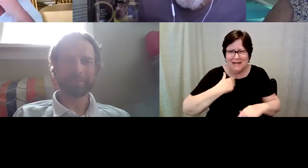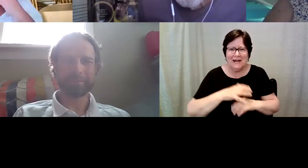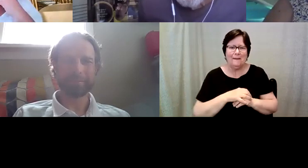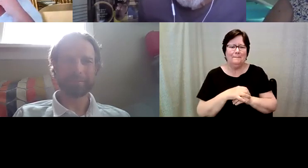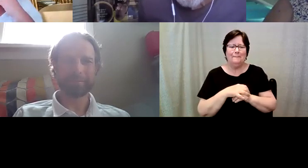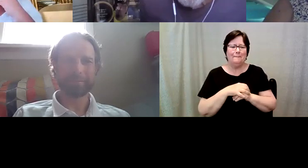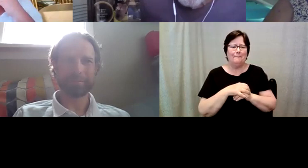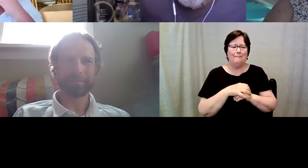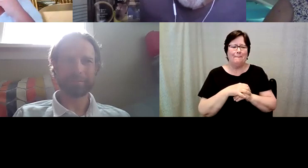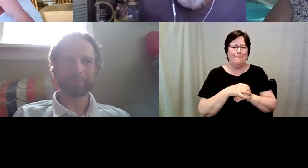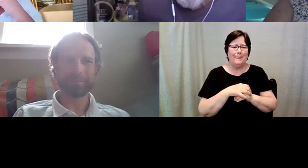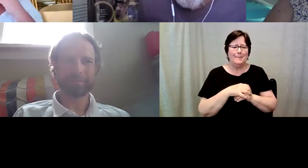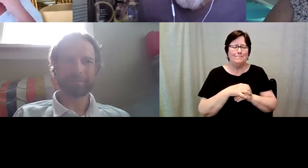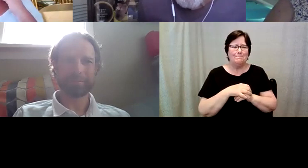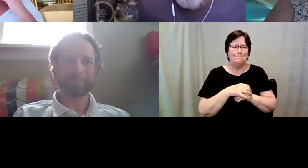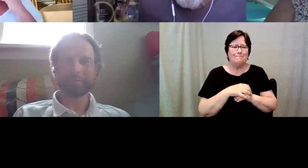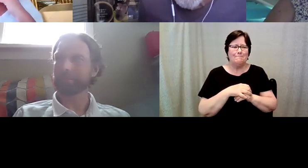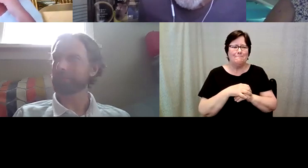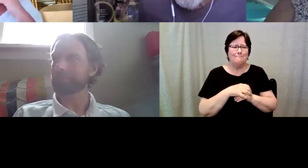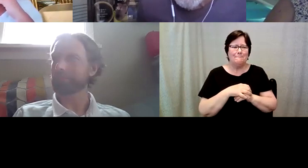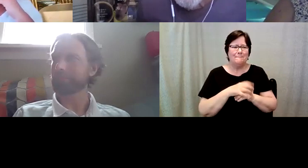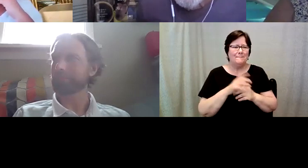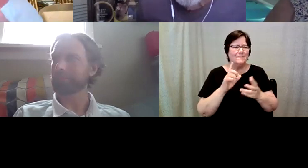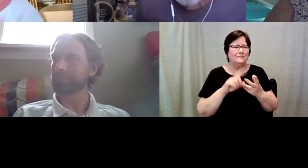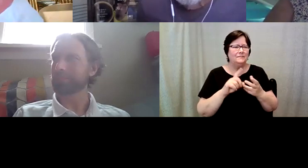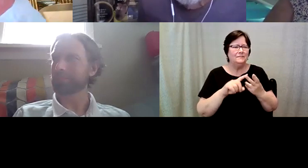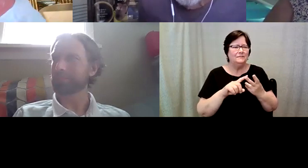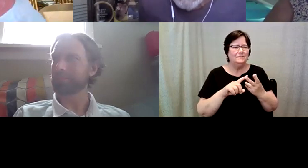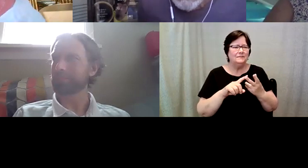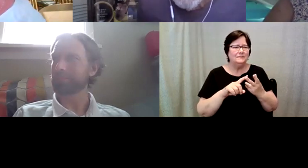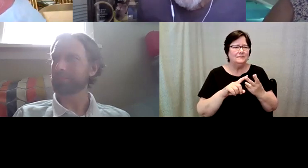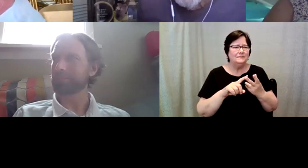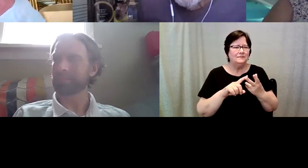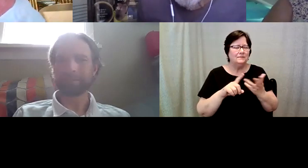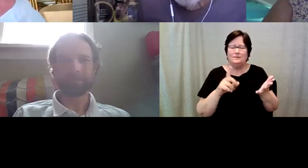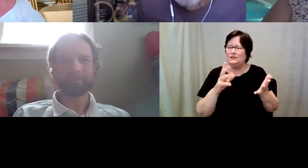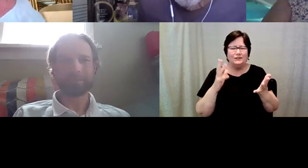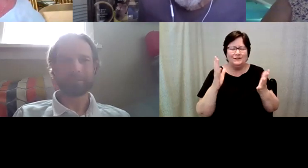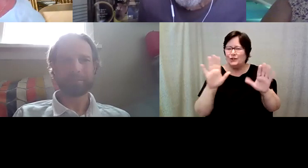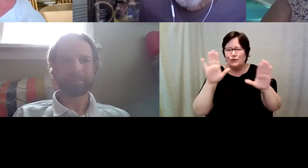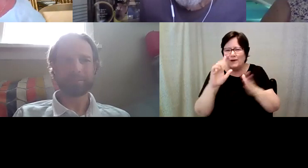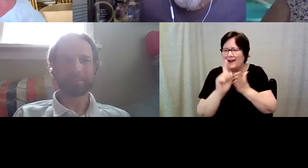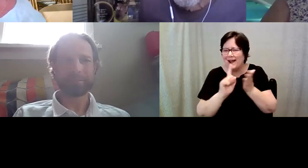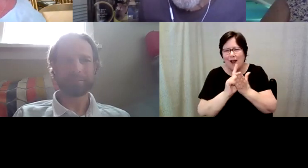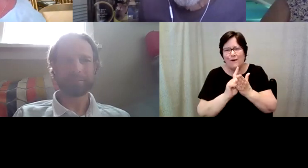Kelly Redder: Victoria Kaiser is what a rich our this was wonderful Thank you all the best